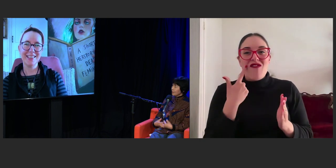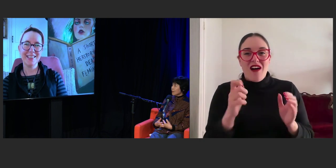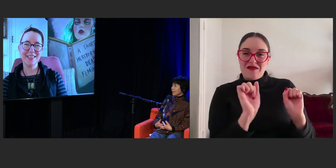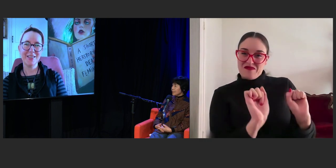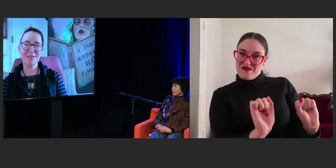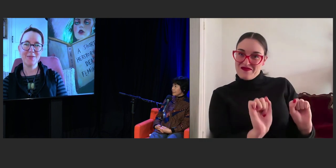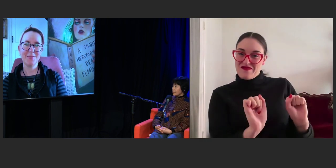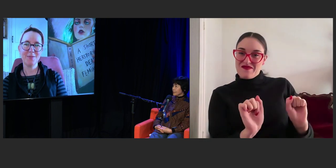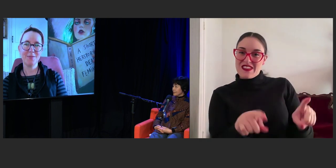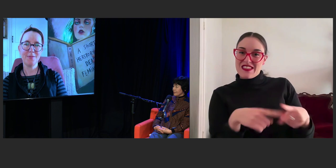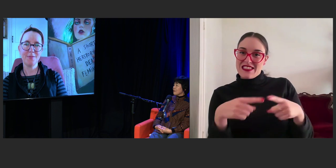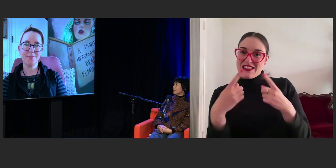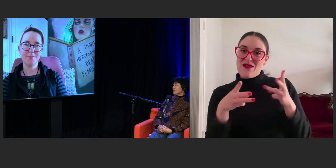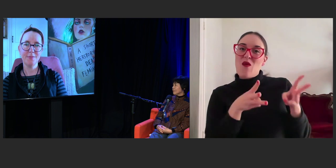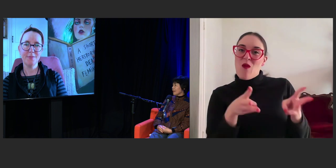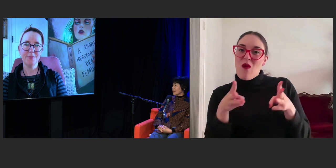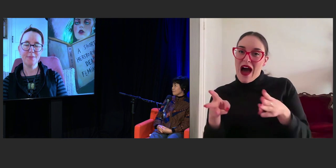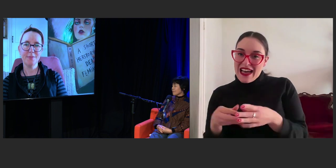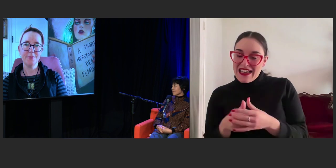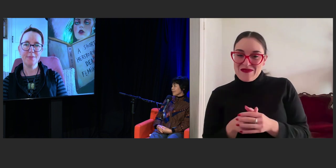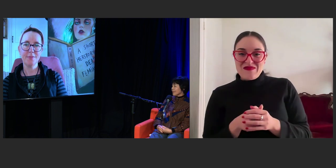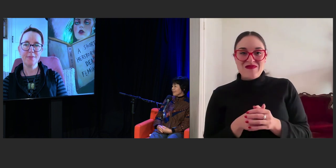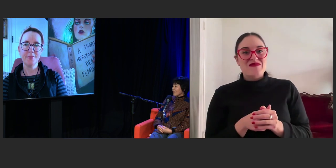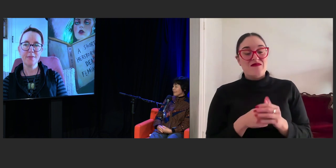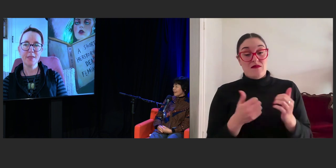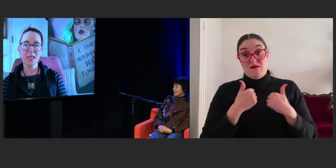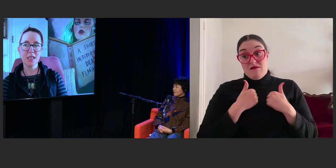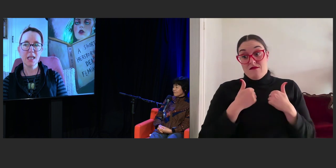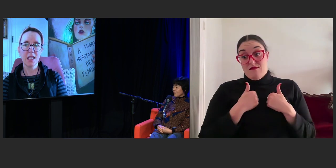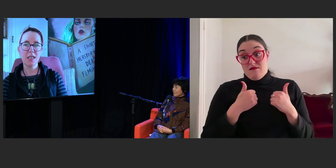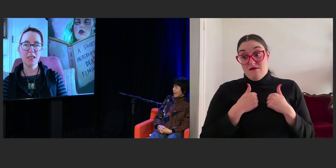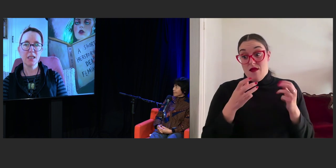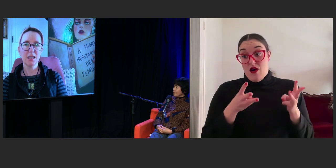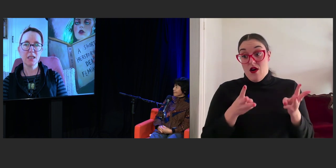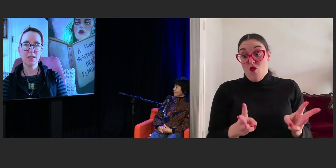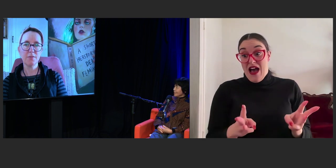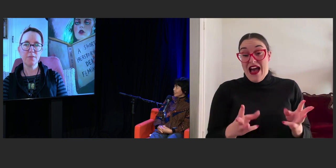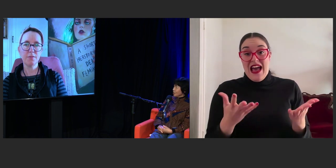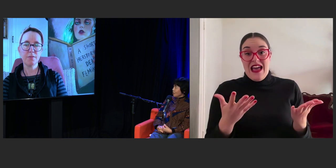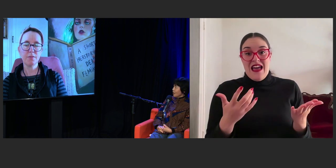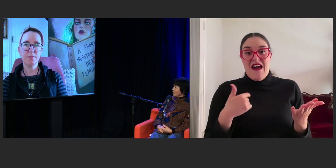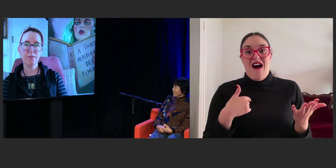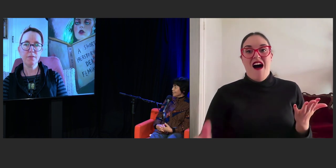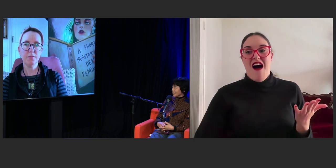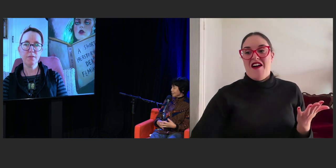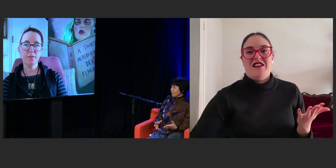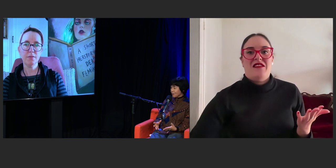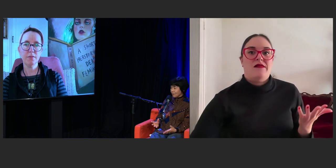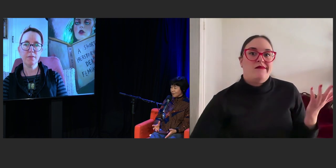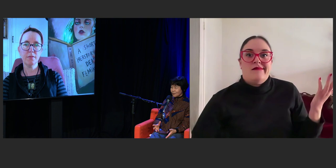And mine is to just, I'm a pants star and I just go, I just go with the flow.